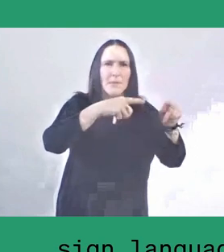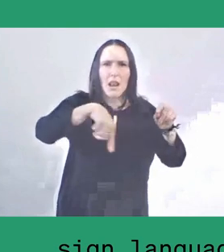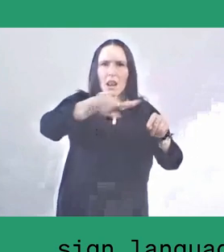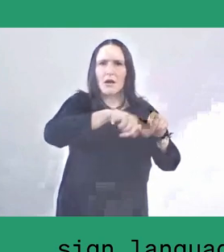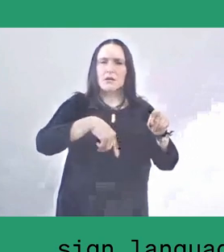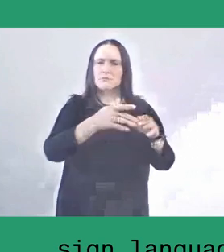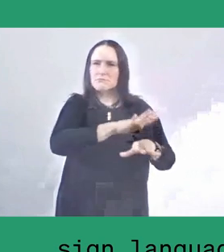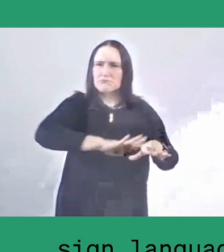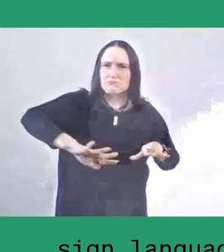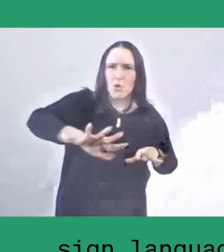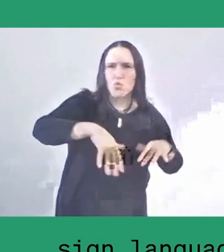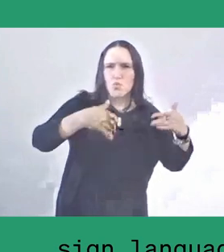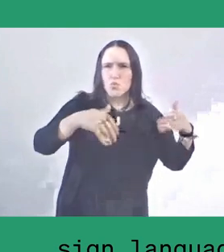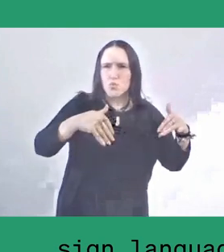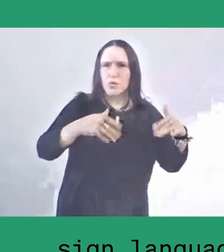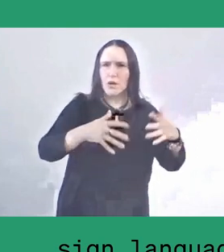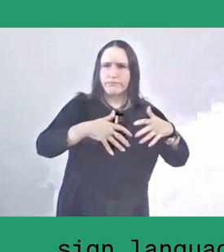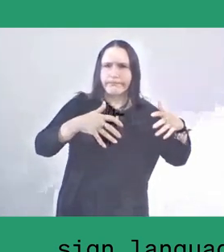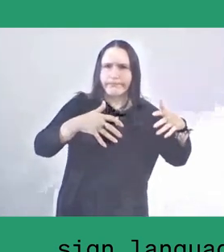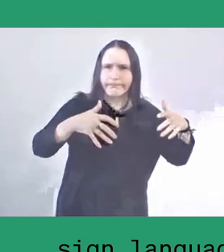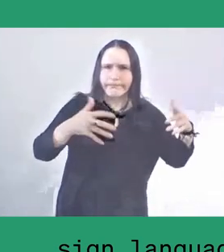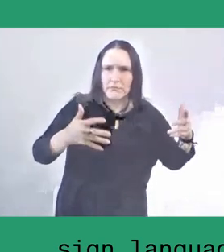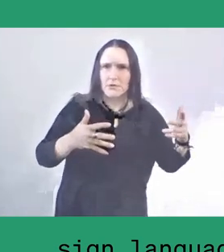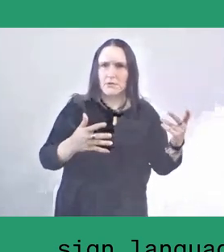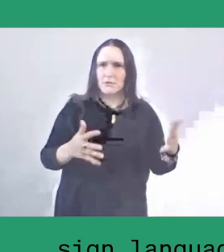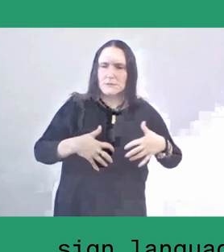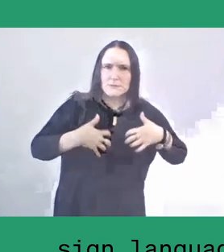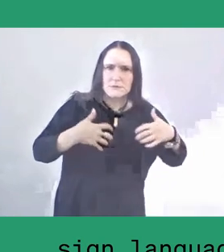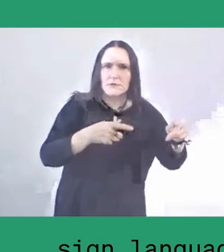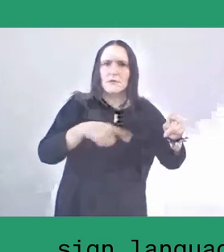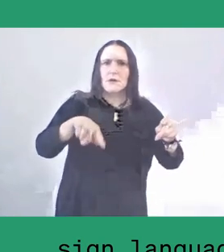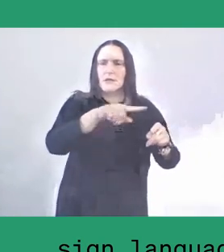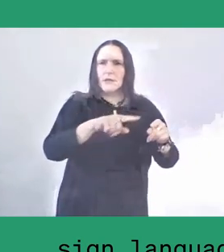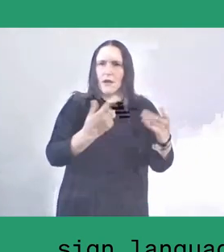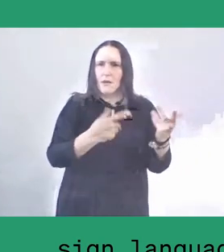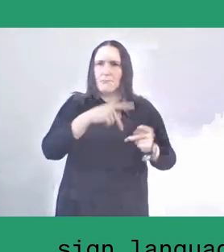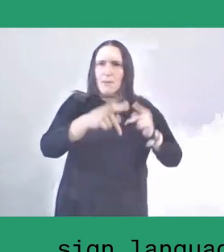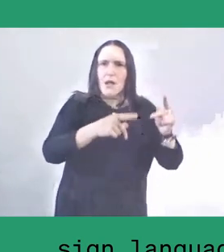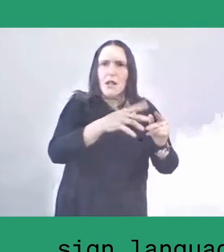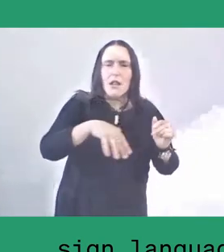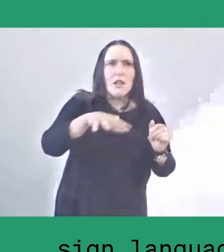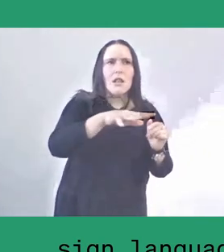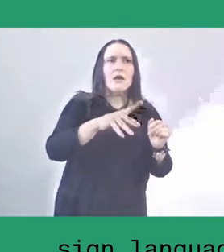and also people were migrated to other places, such as Malaysia,